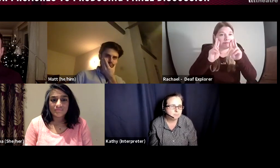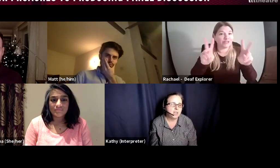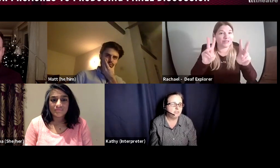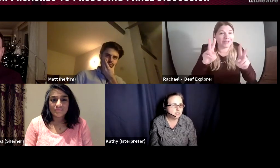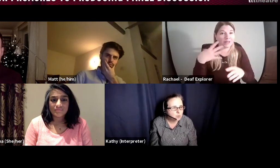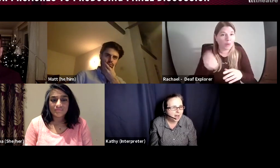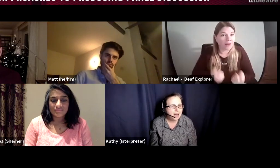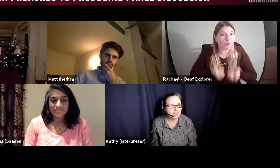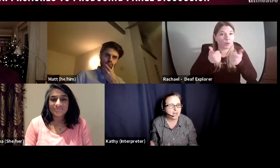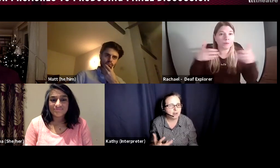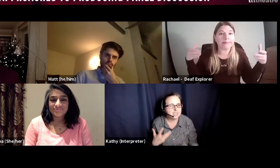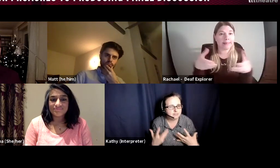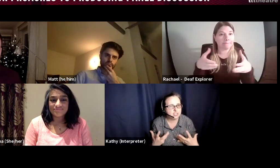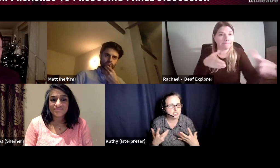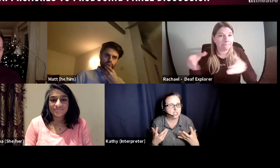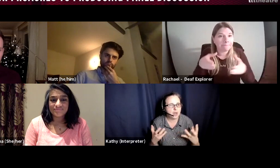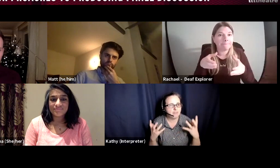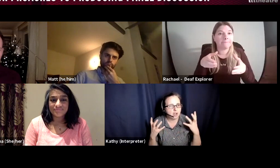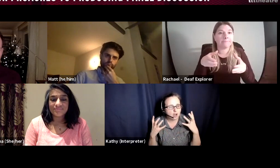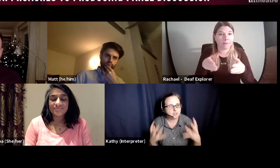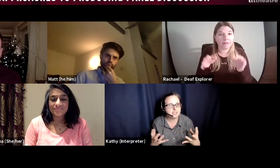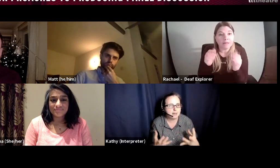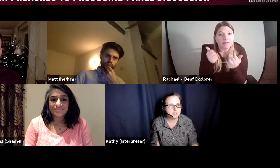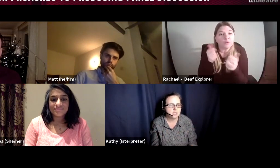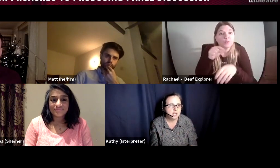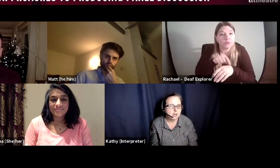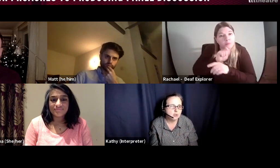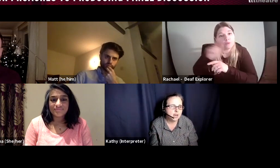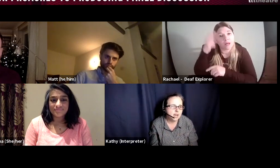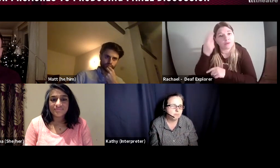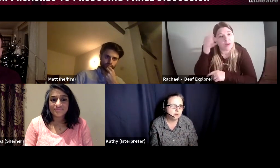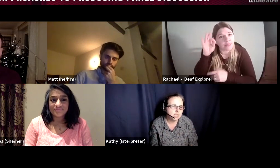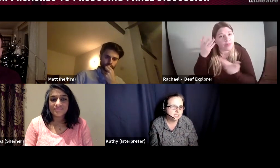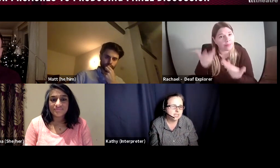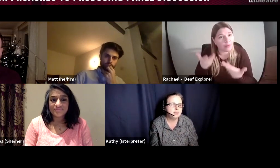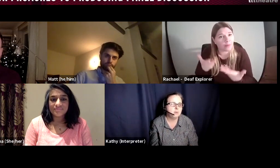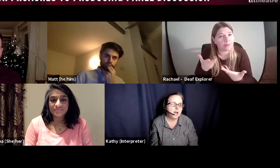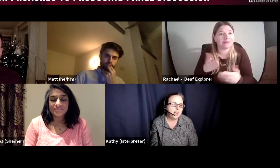if you do have that creative vision and you have a concept, bringing a team and it is